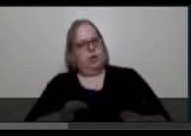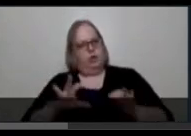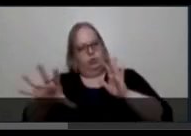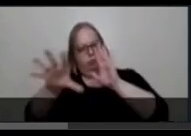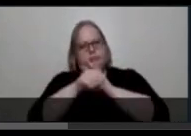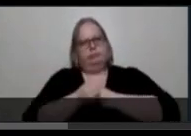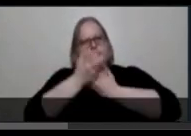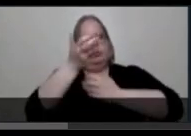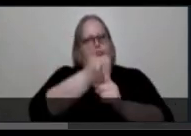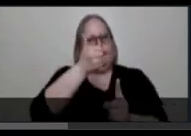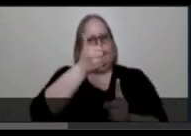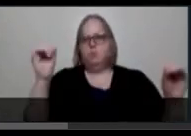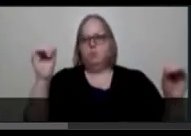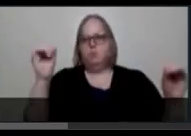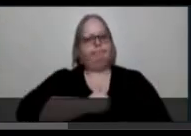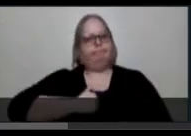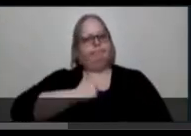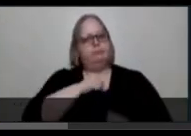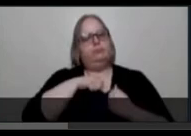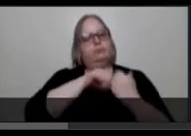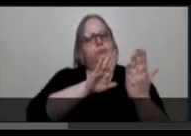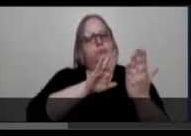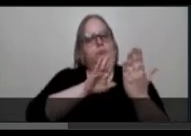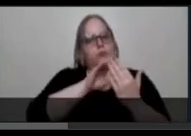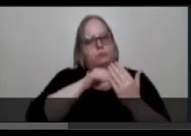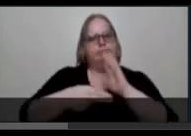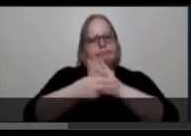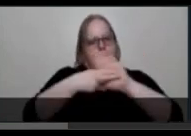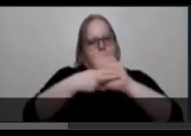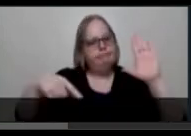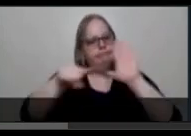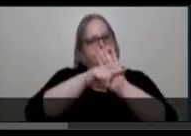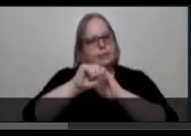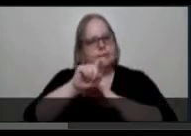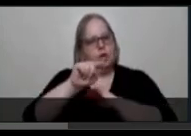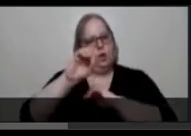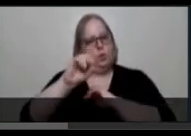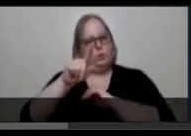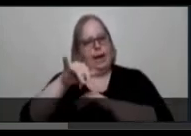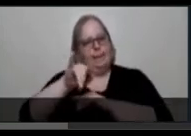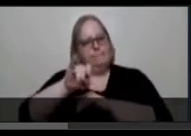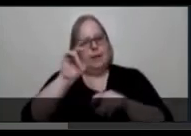She directly confronts the stereotype that people with disabilities are asexual beings